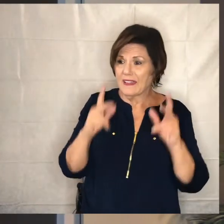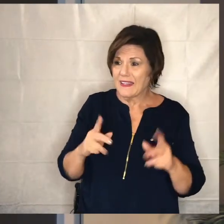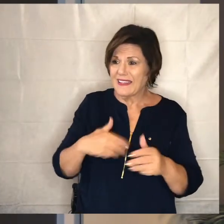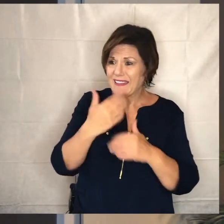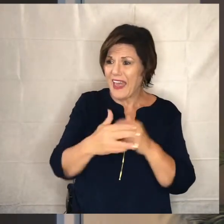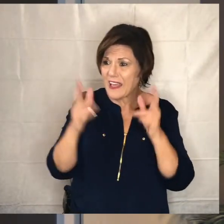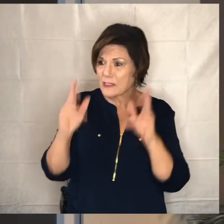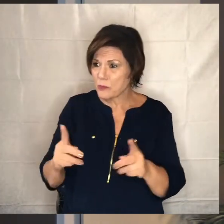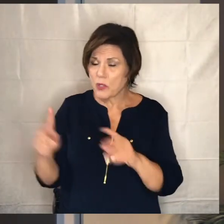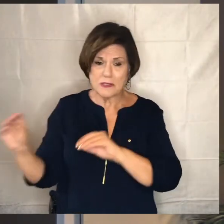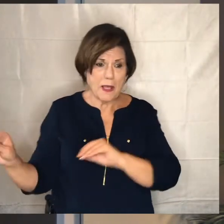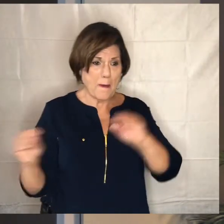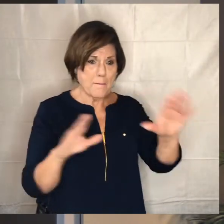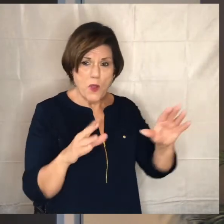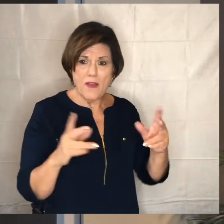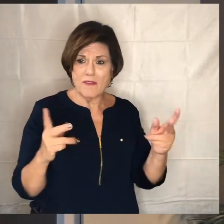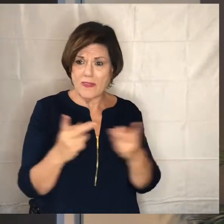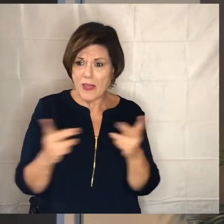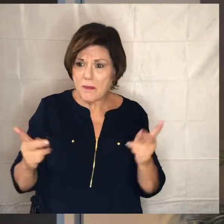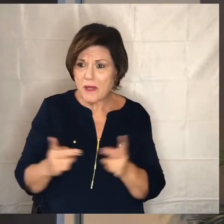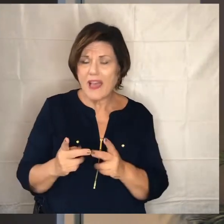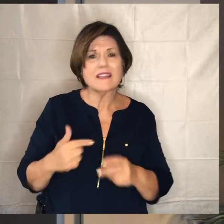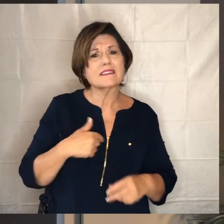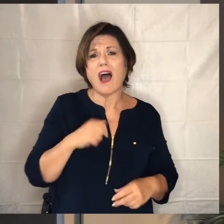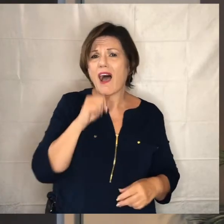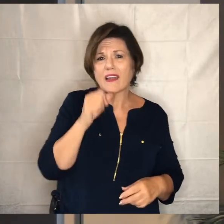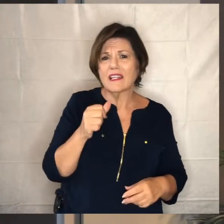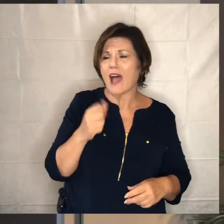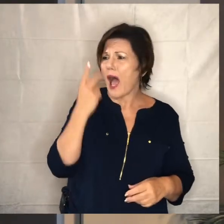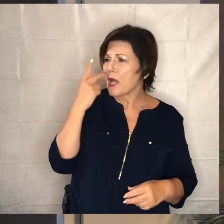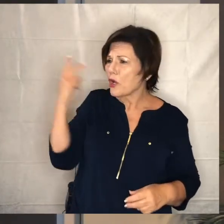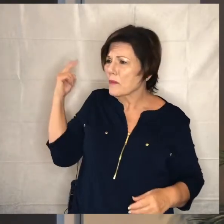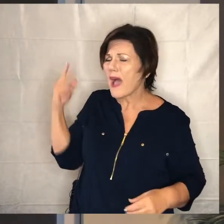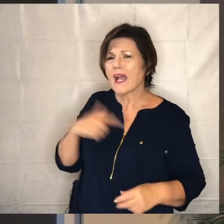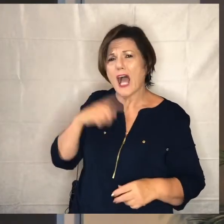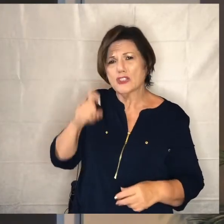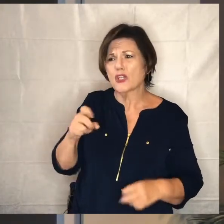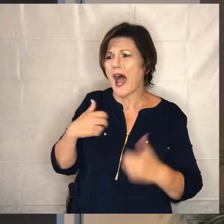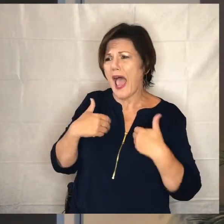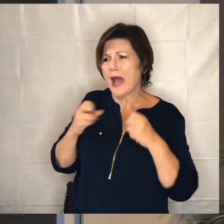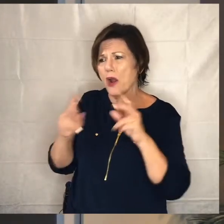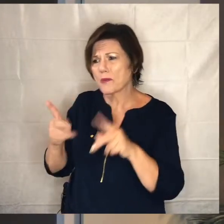who's going to move into this place do you want to do that i didn't do that and i look back and i think well you're going to get another chance